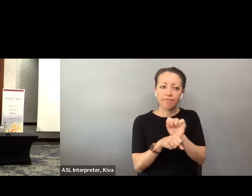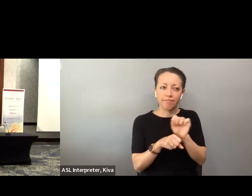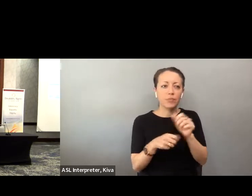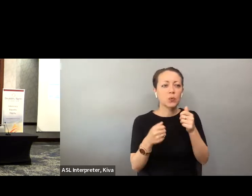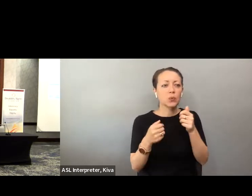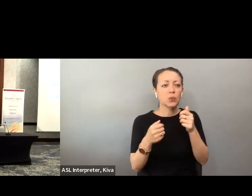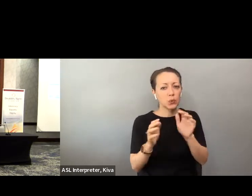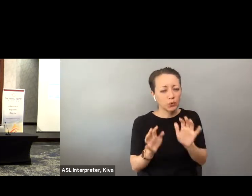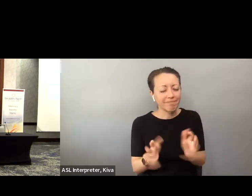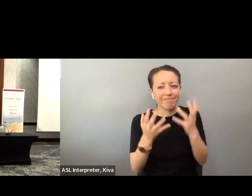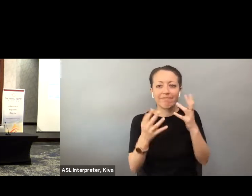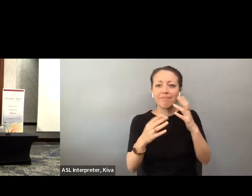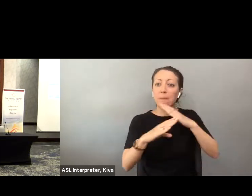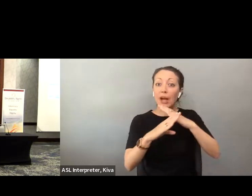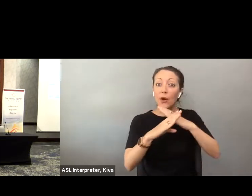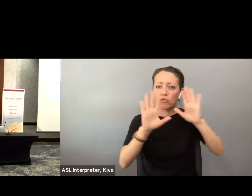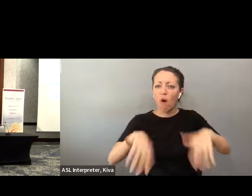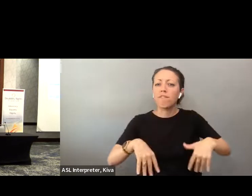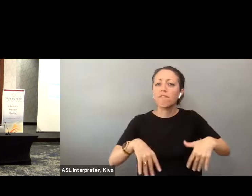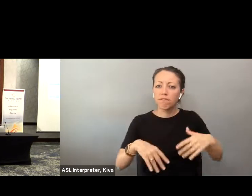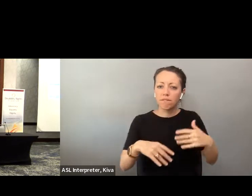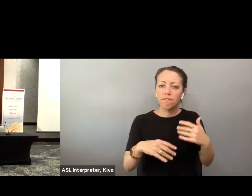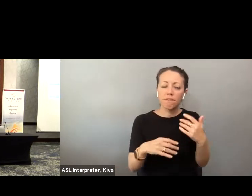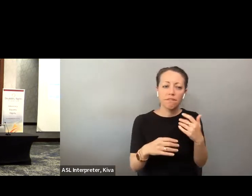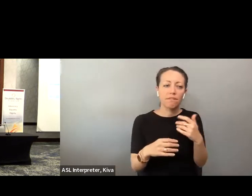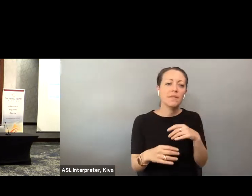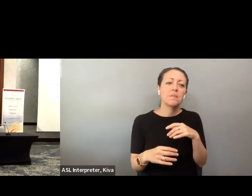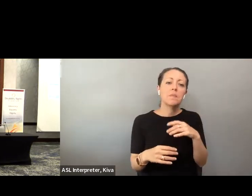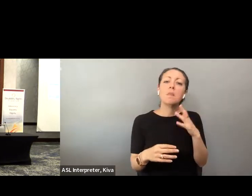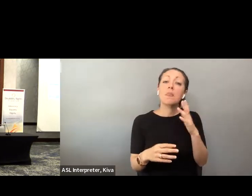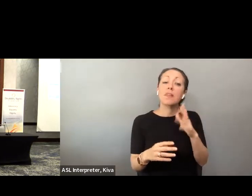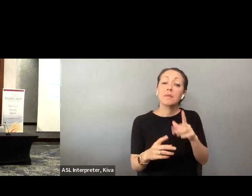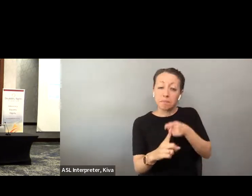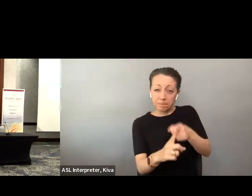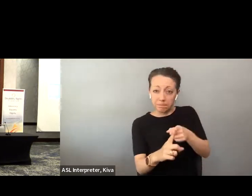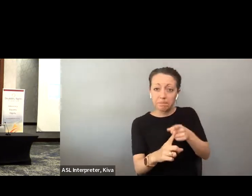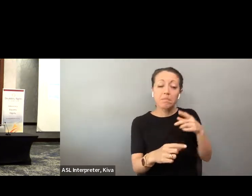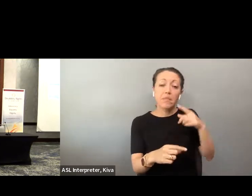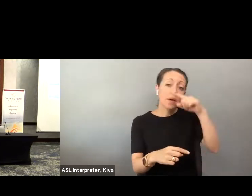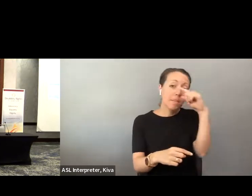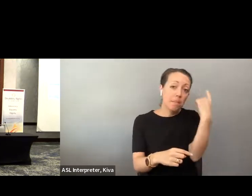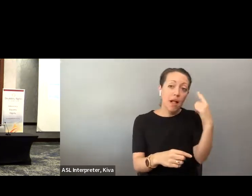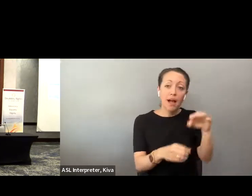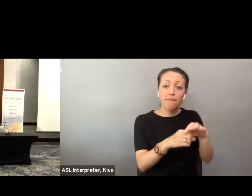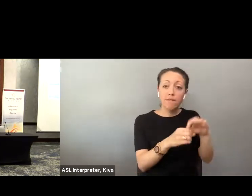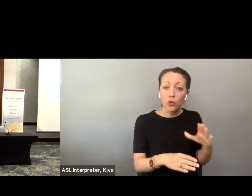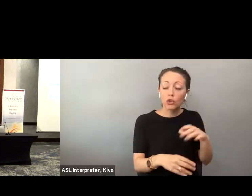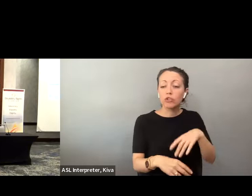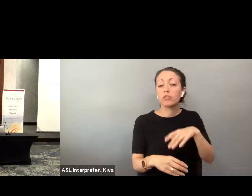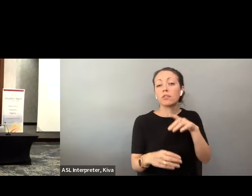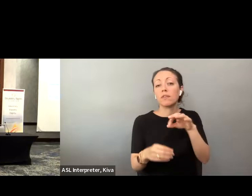I'm the state director for everything that's local. We work to eliminate We were to eliminate discriminatory or barriers to out to the ballot to voting. discriminatory barriers to the voting that impacts Black